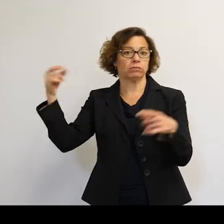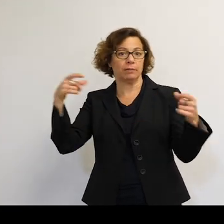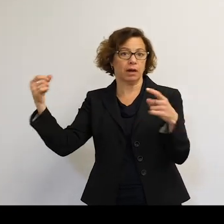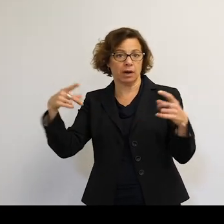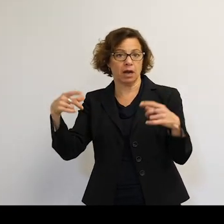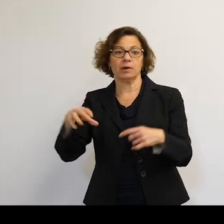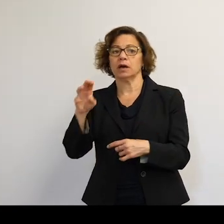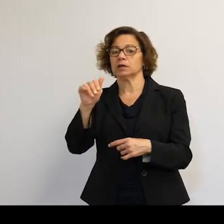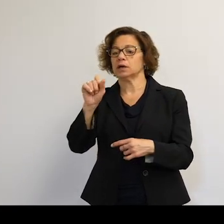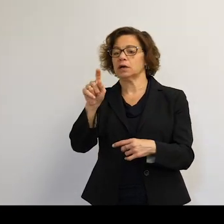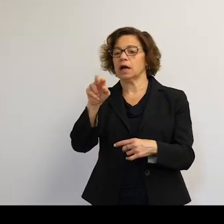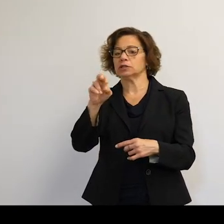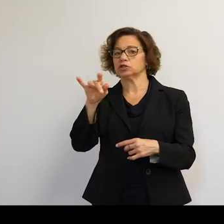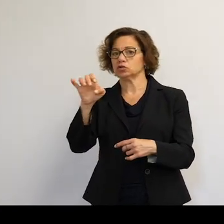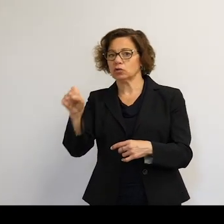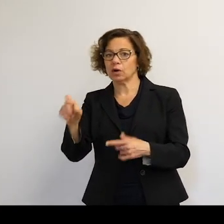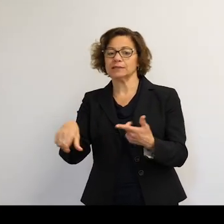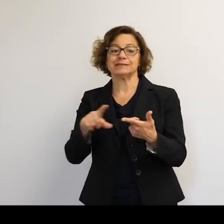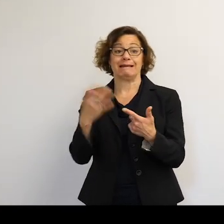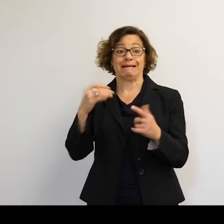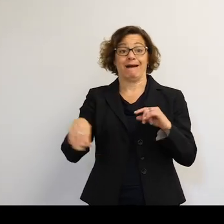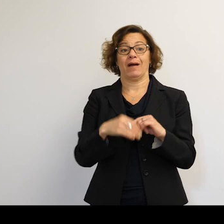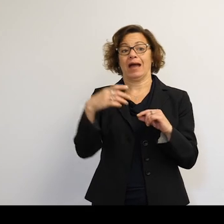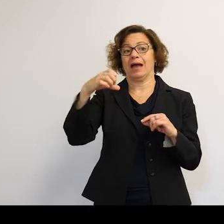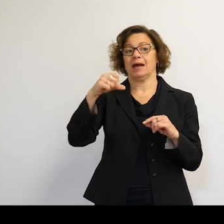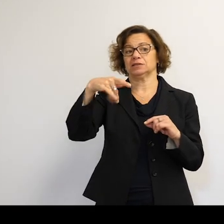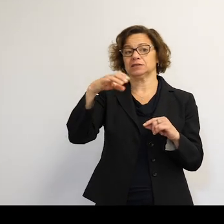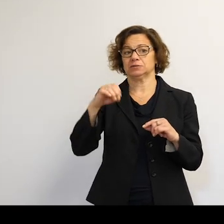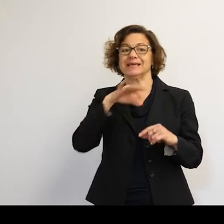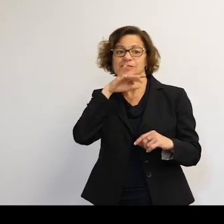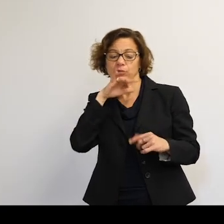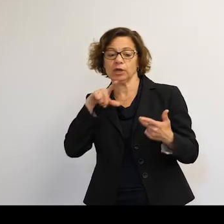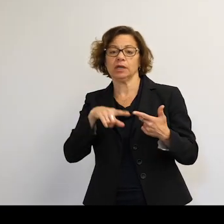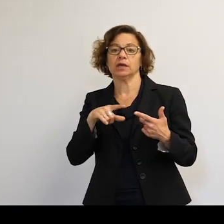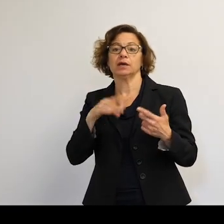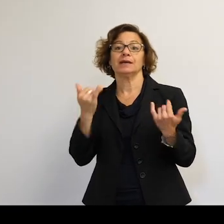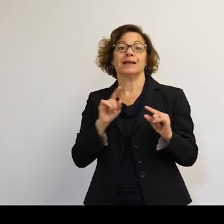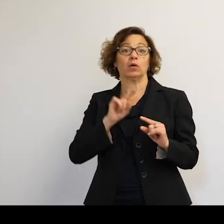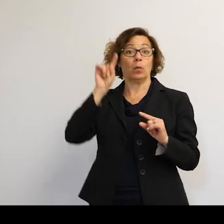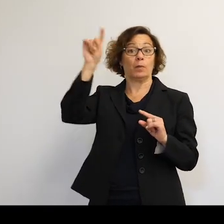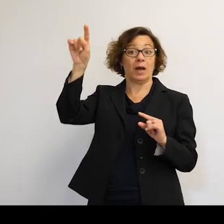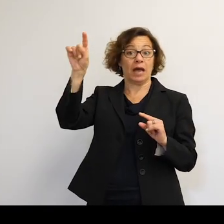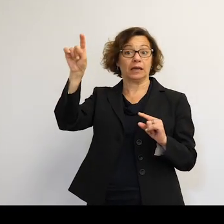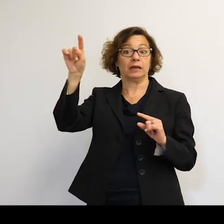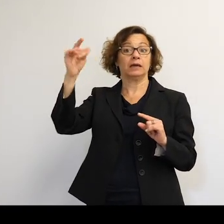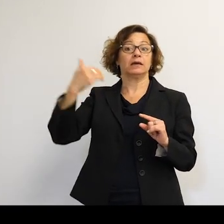Now, we have to deal with all this space debris. So now, we're going to go up there. And we're going to have people--